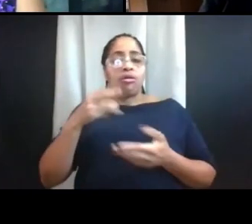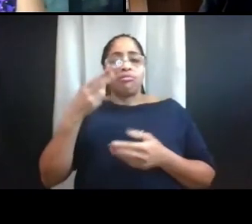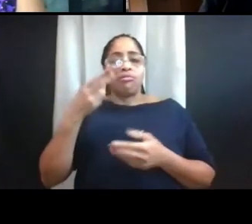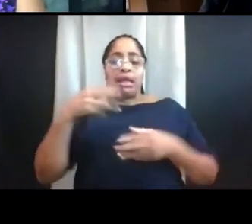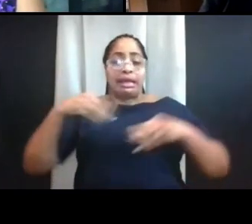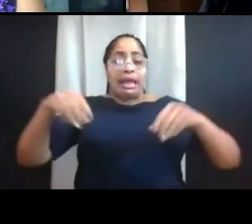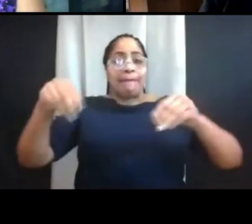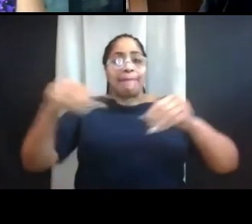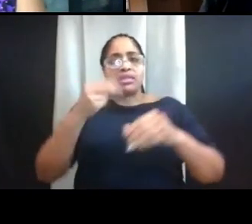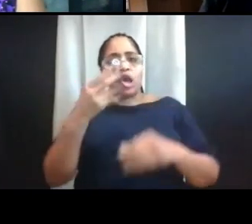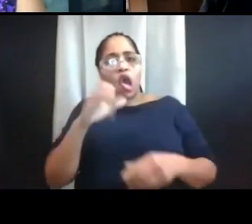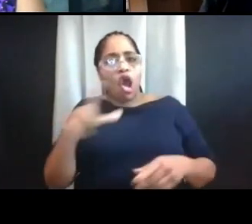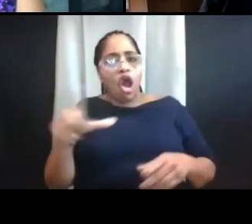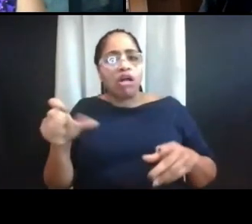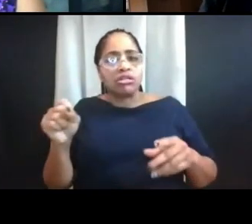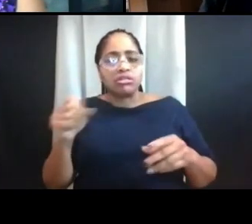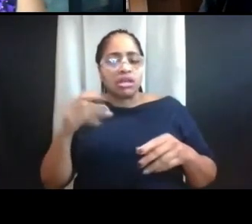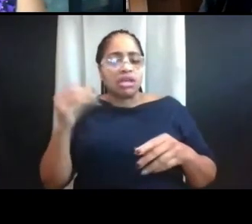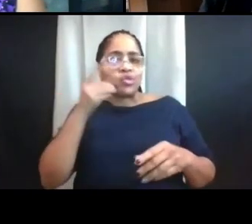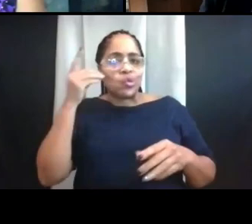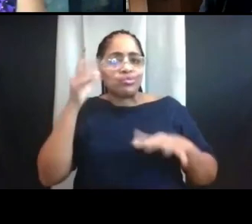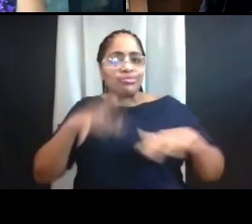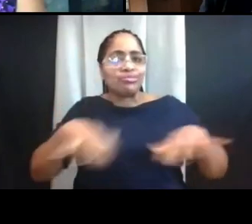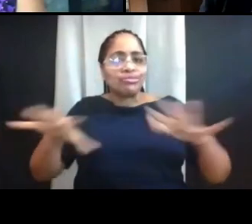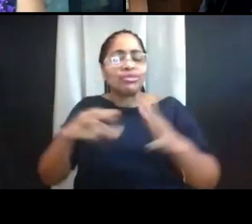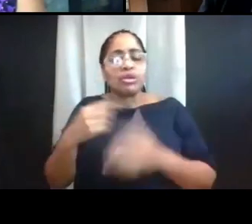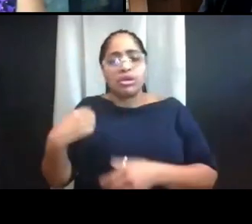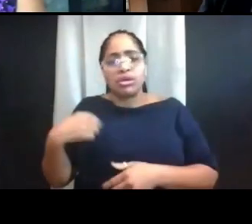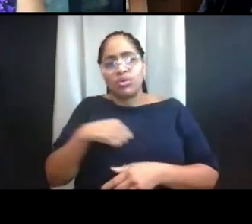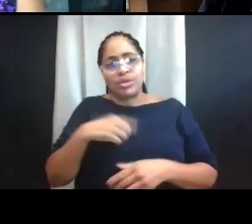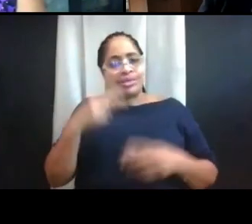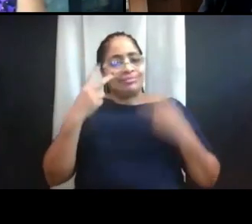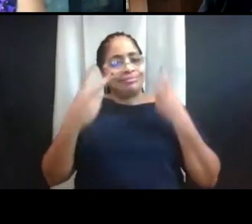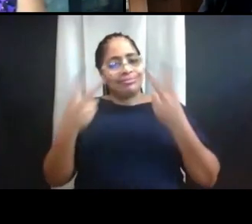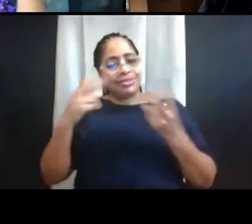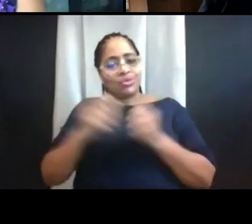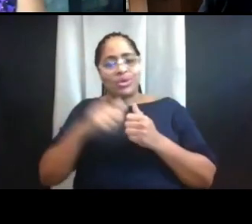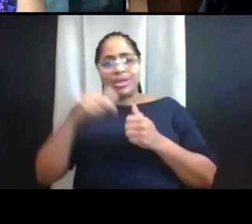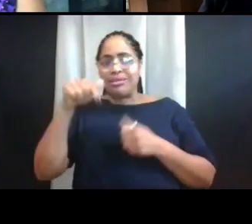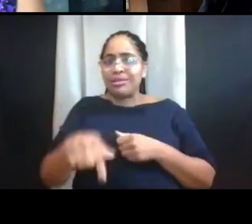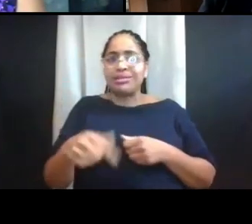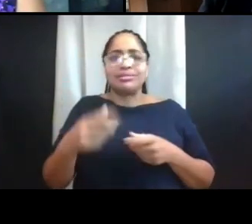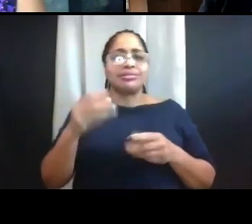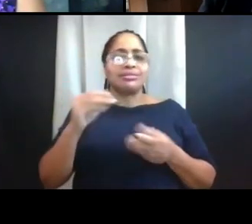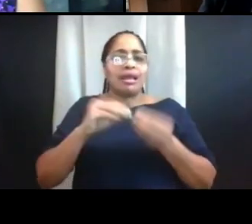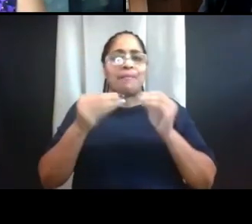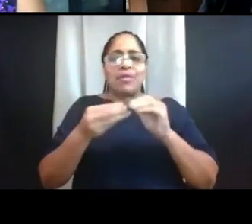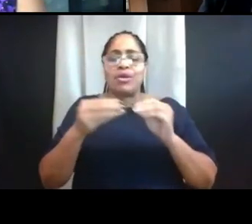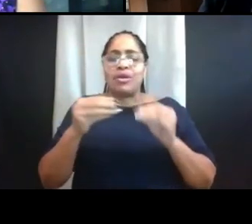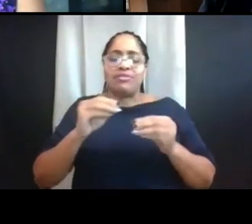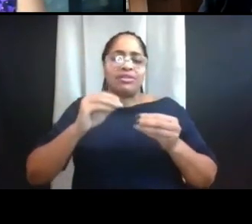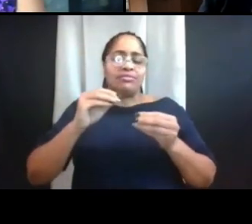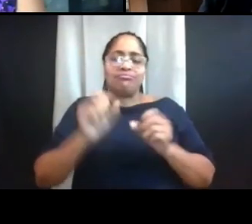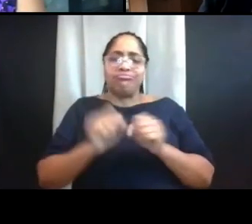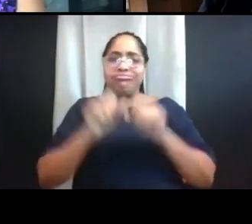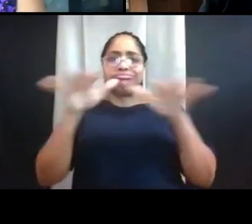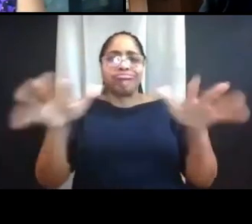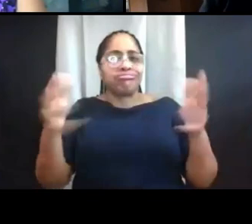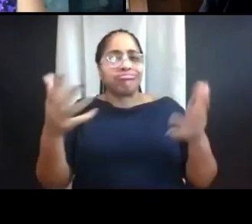We've found extremely limited spread with this population of cases. We are releasing all undergraduate students